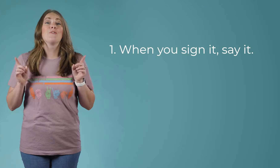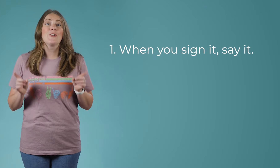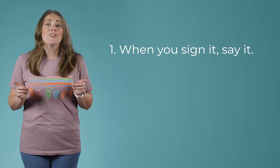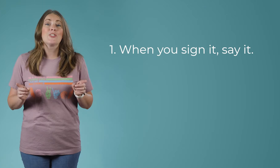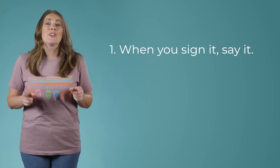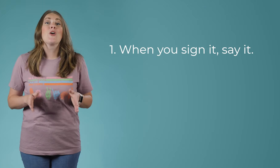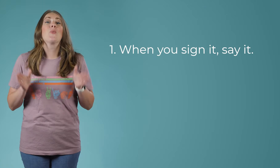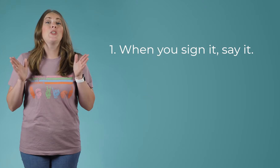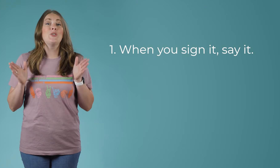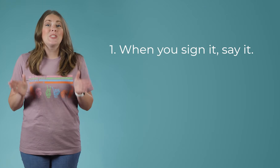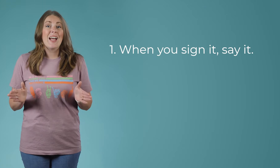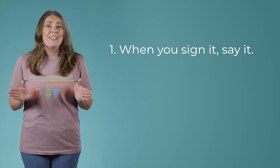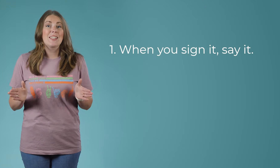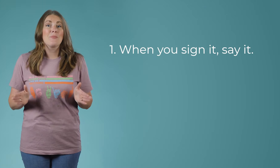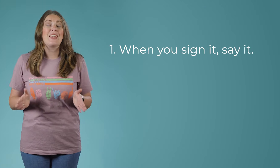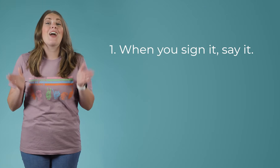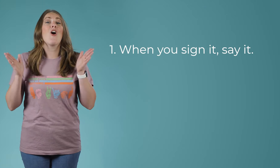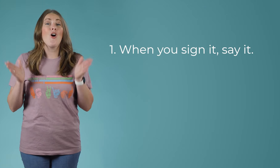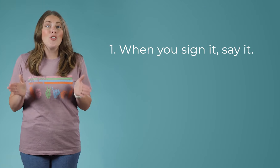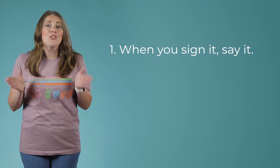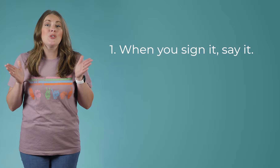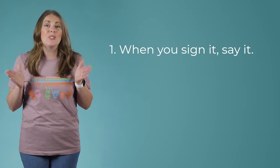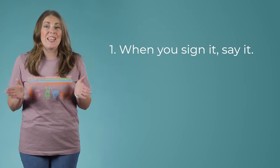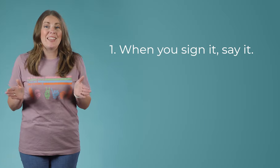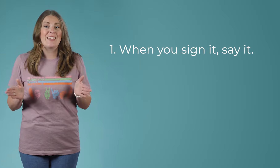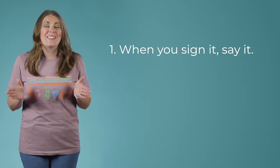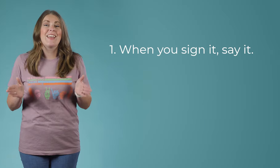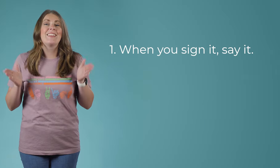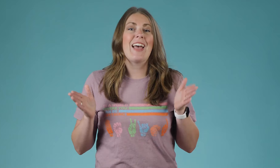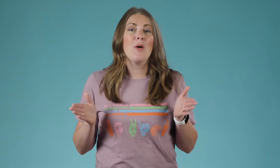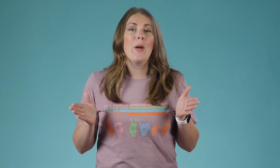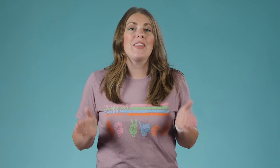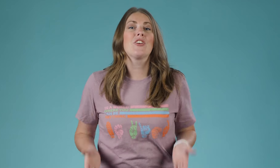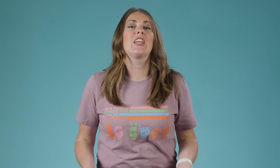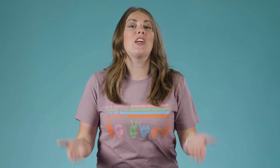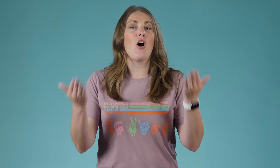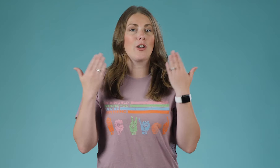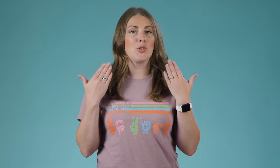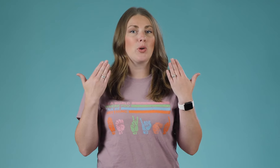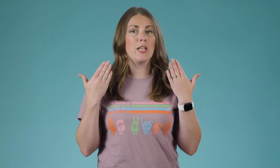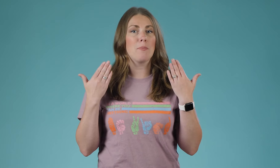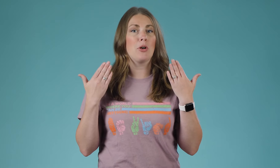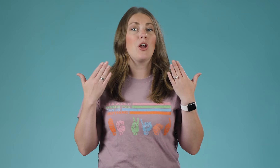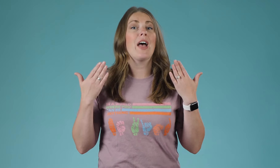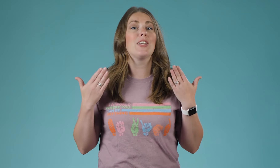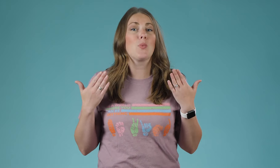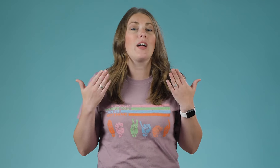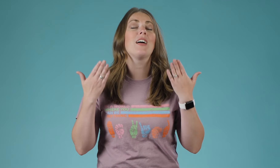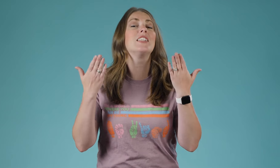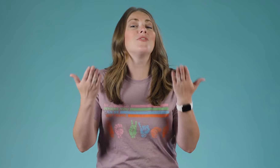First when you sign something, also say it that way they're getting auditory input as well as